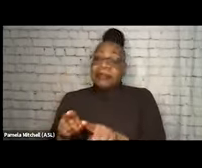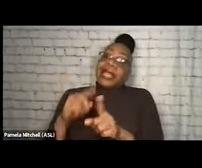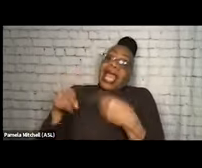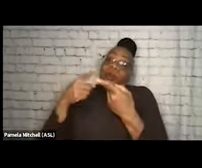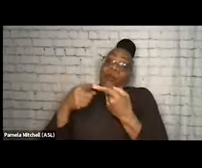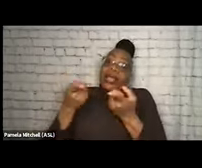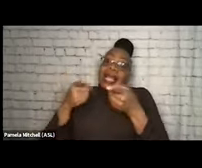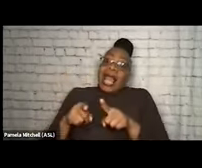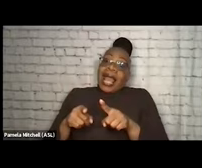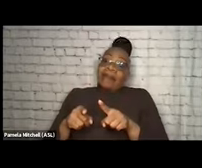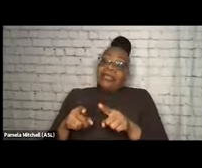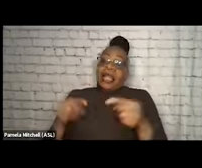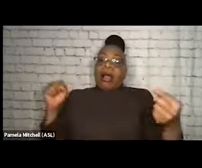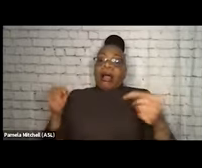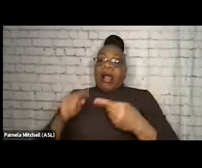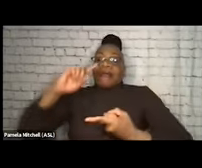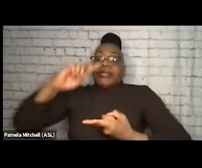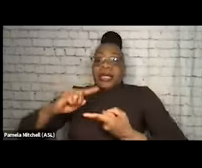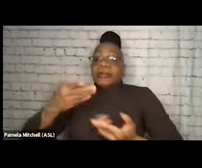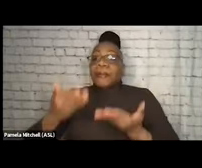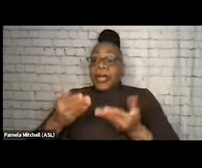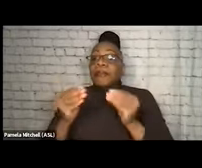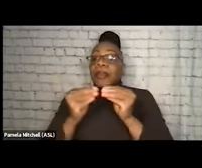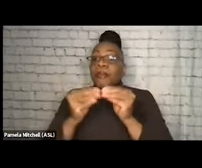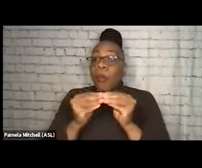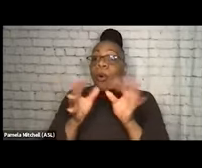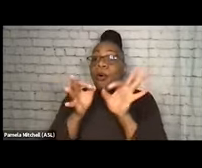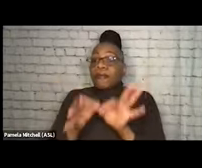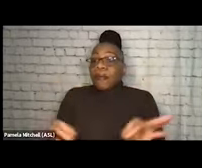harm reduction may play, like, a more critical role in that person's journey at that time.